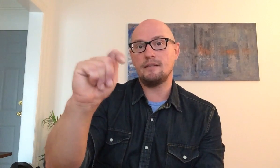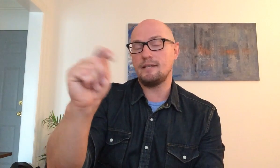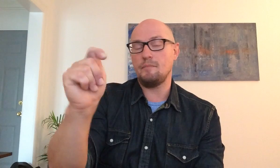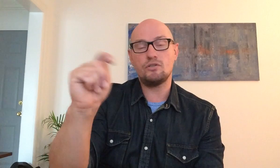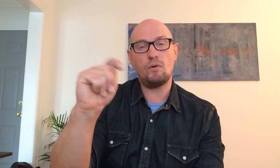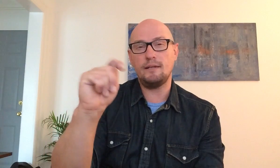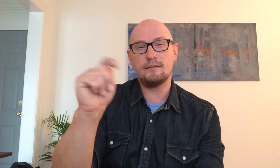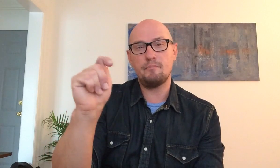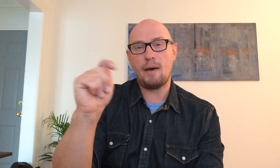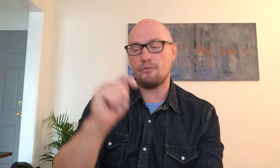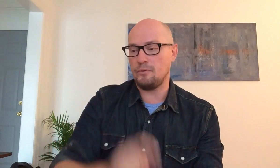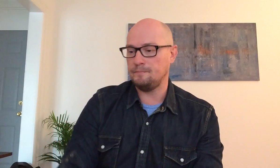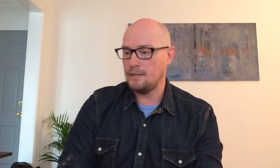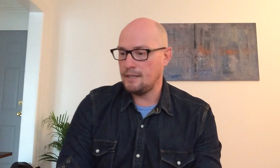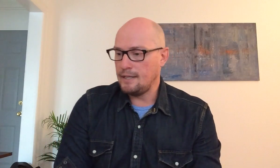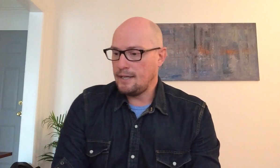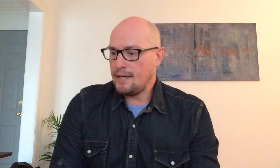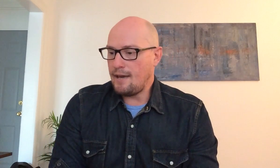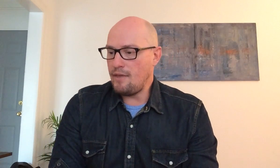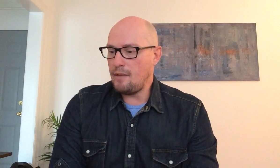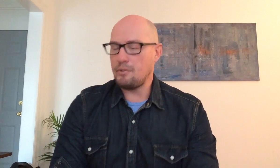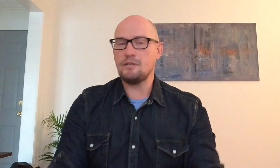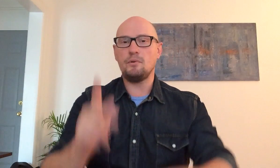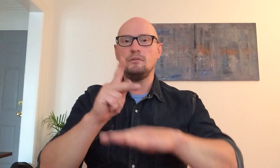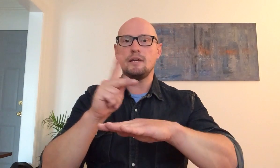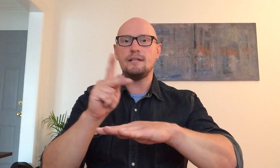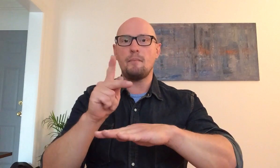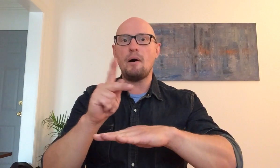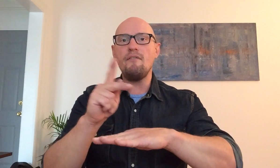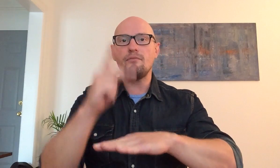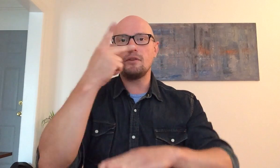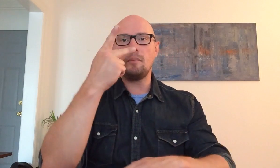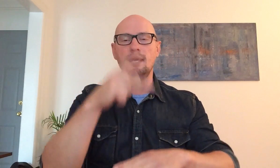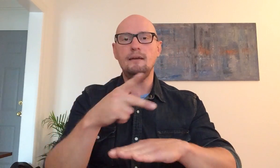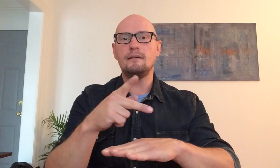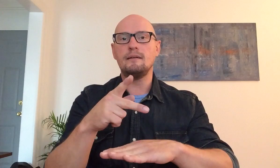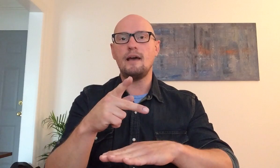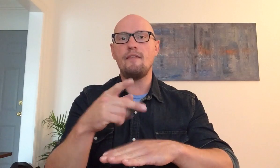the same as toilet bathroom and then principal is above with the pee and then